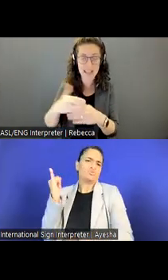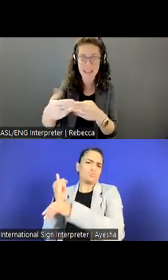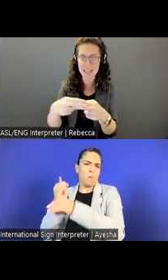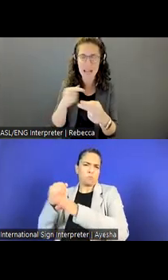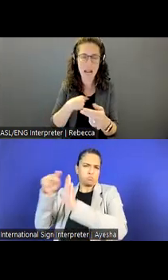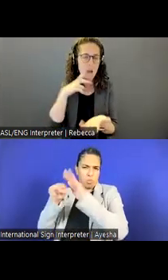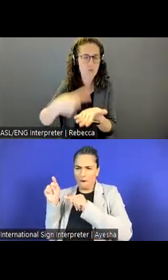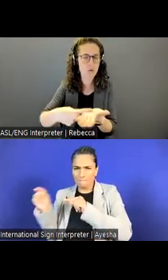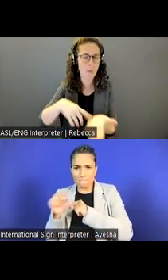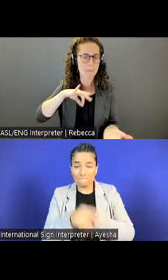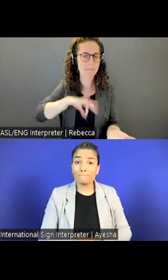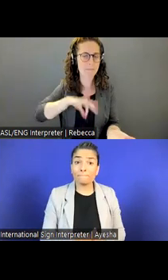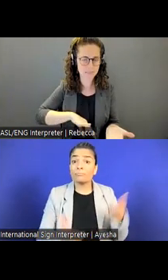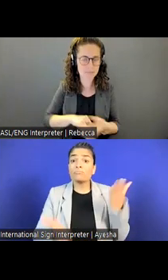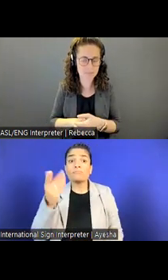Next slide. Benefits at IIE.